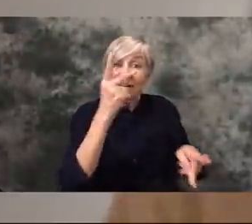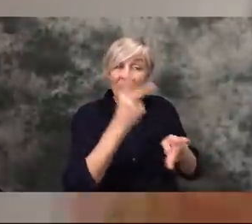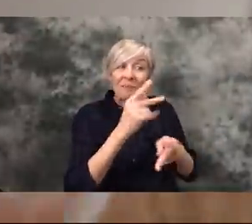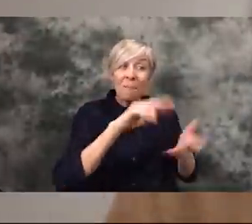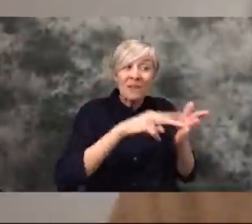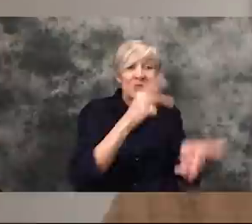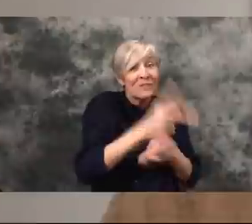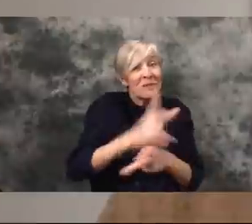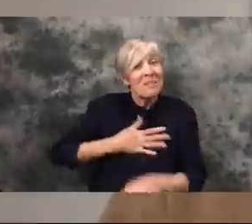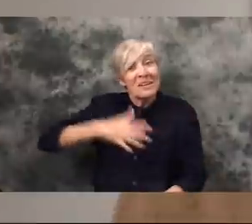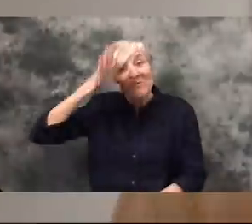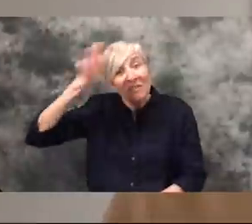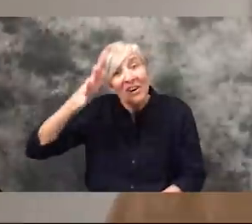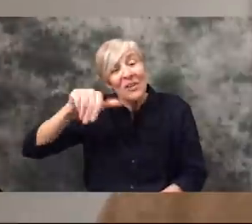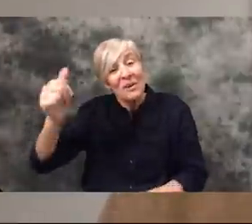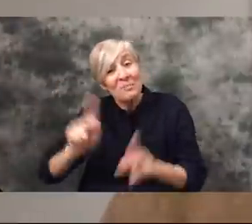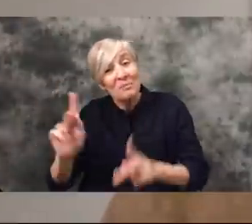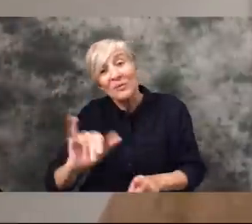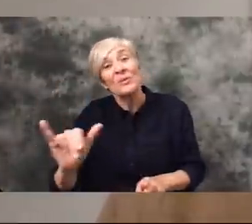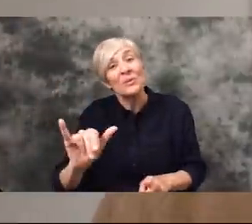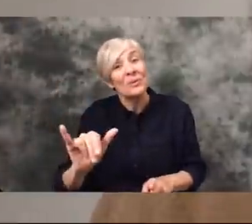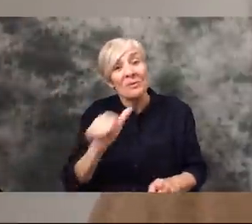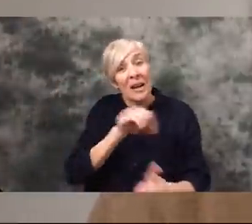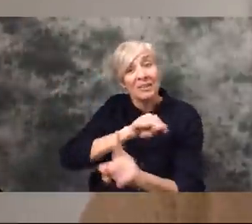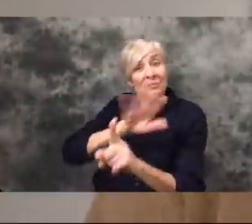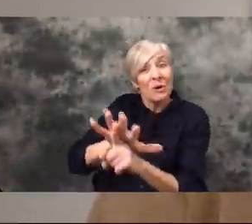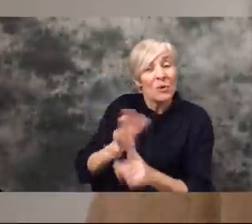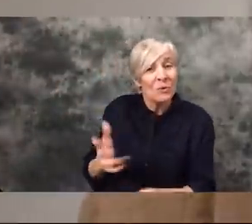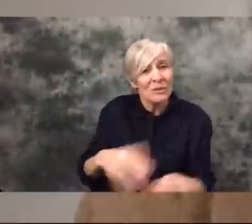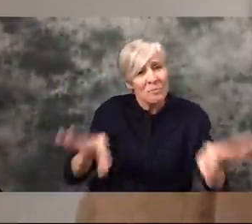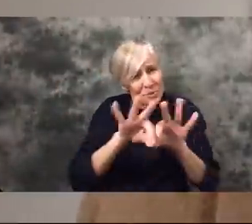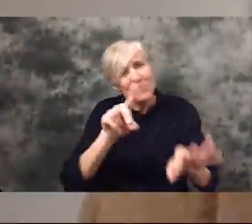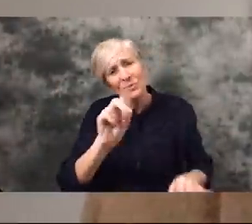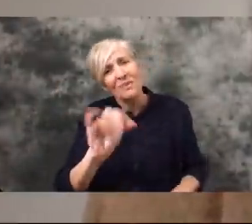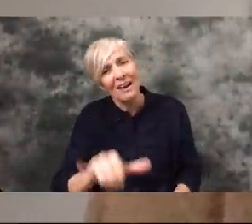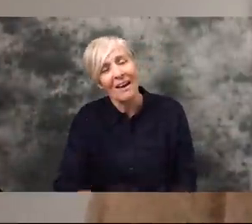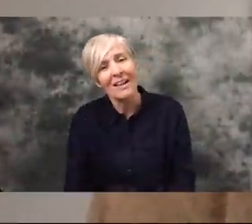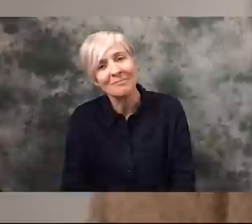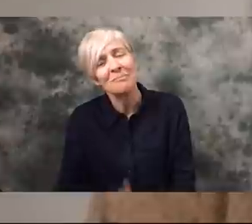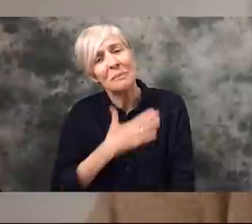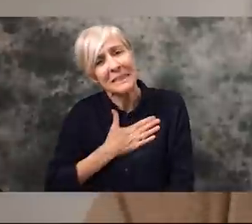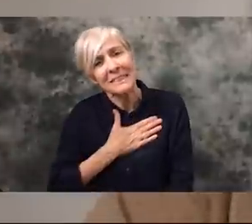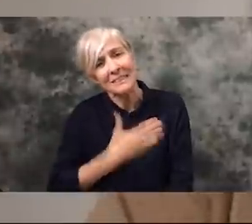other people.You're taking care of your community and it's really important that you do that. So please do.